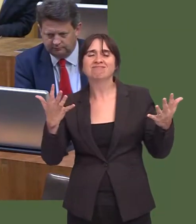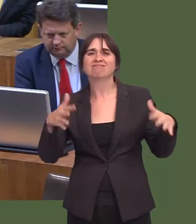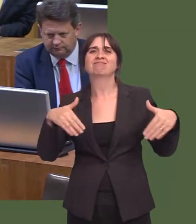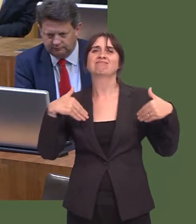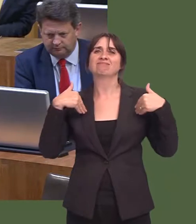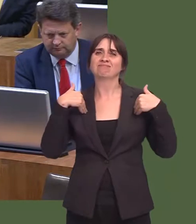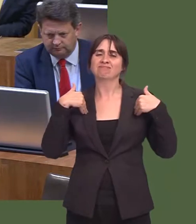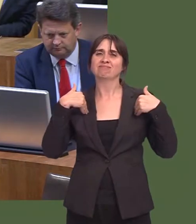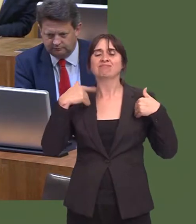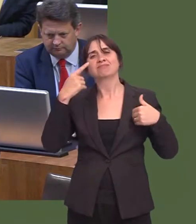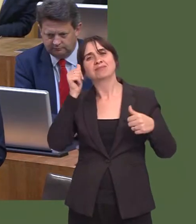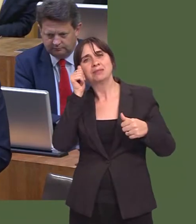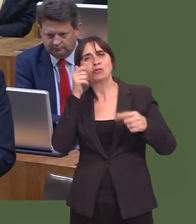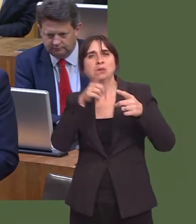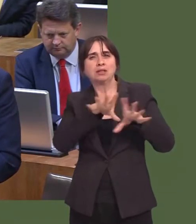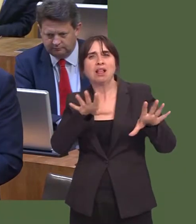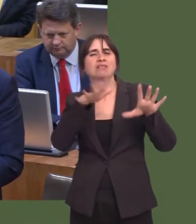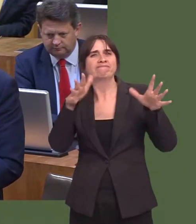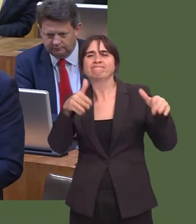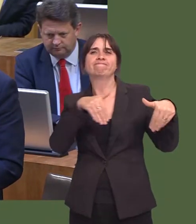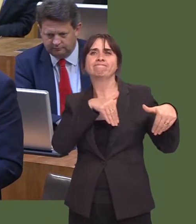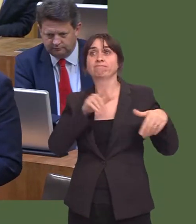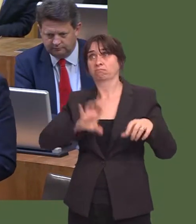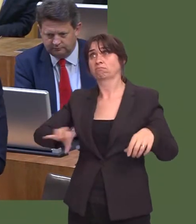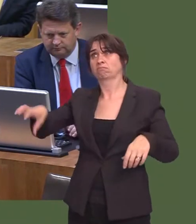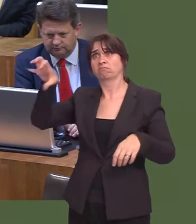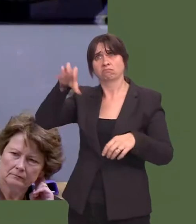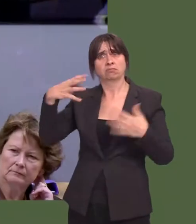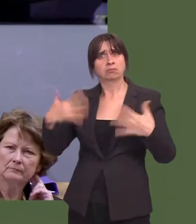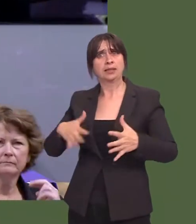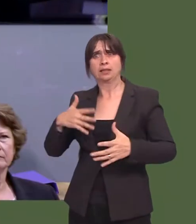solutions in response to the change of services provided by Careers Wales in 2015.